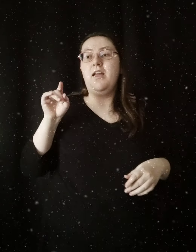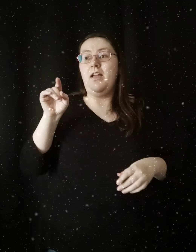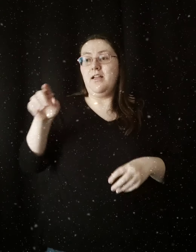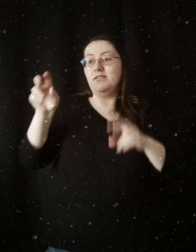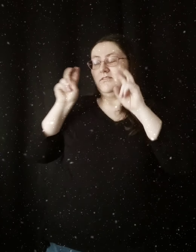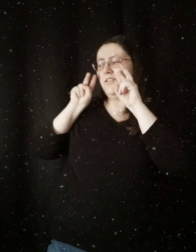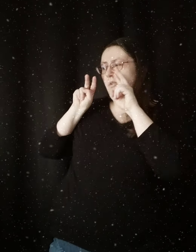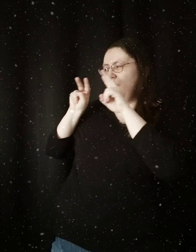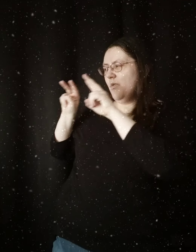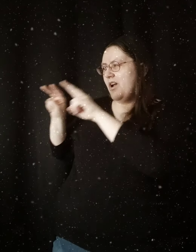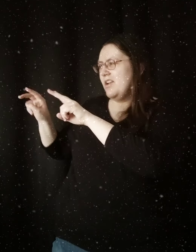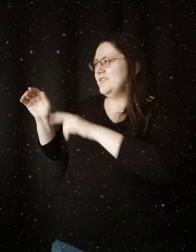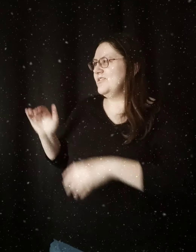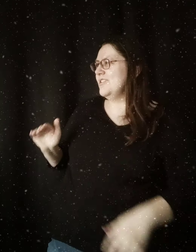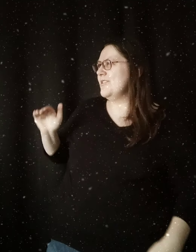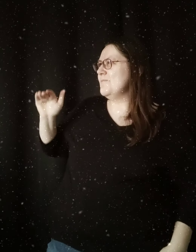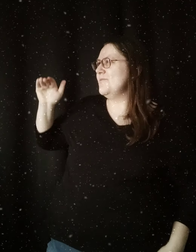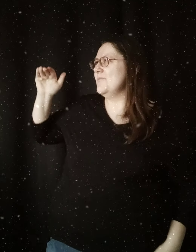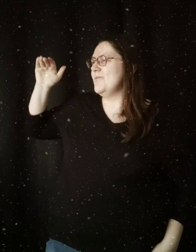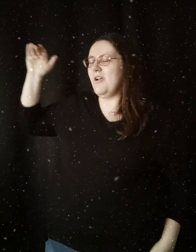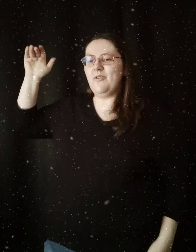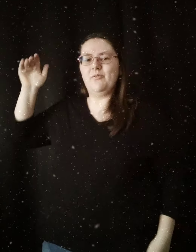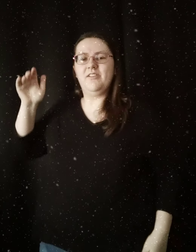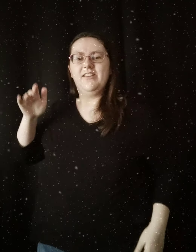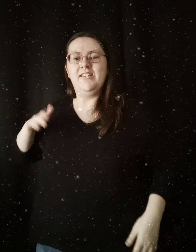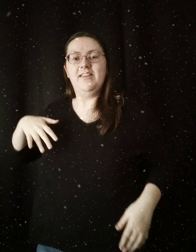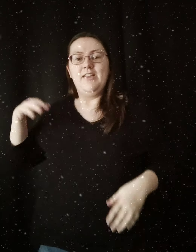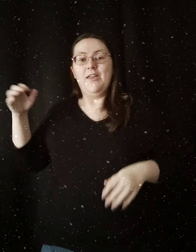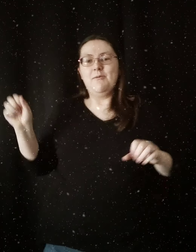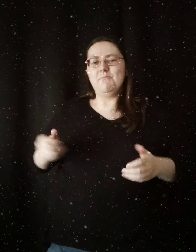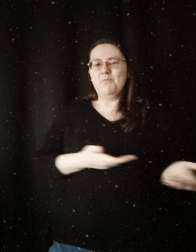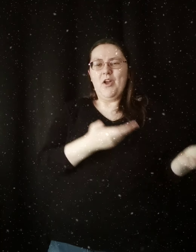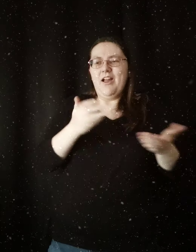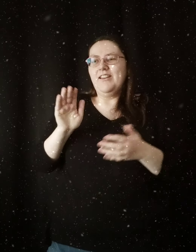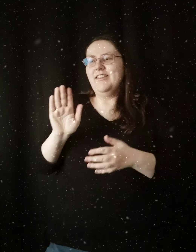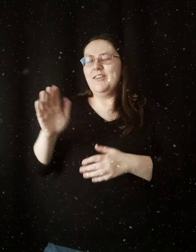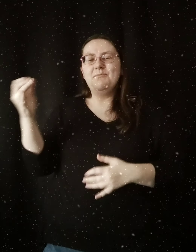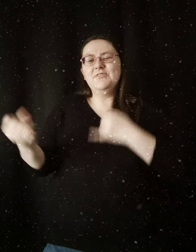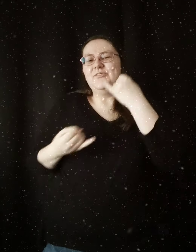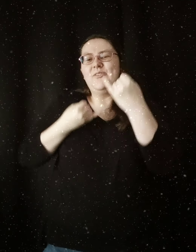And as he watched him grow It brought him joy